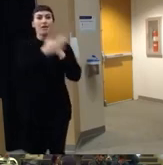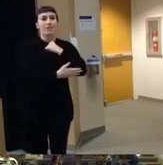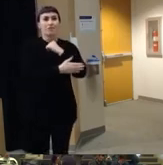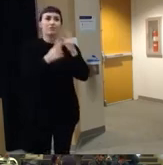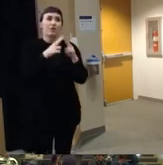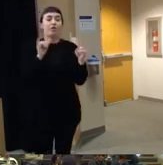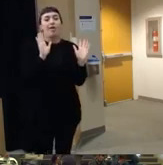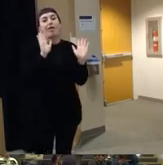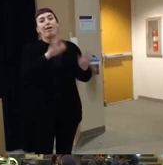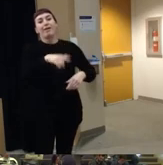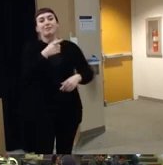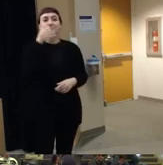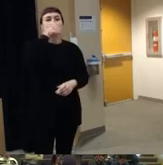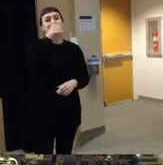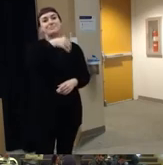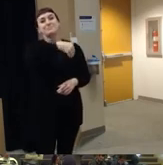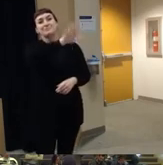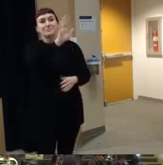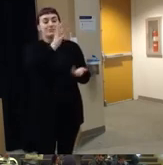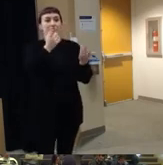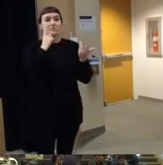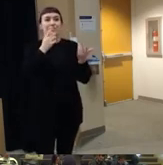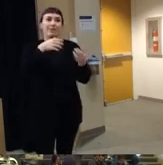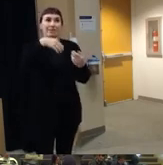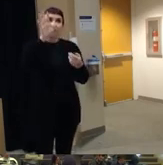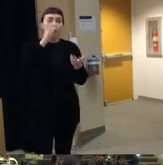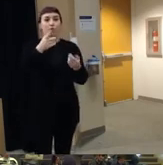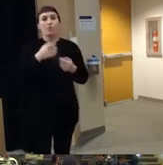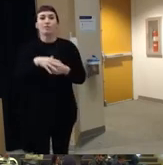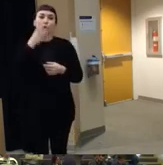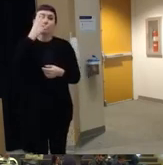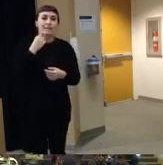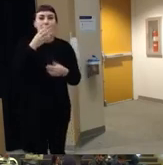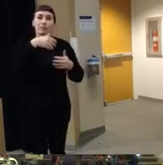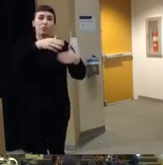H this is silly you know he's he needs to go rest and you know sleeping off or whatever um